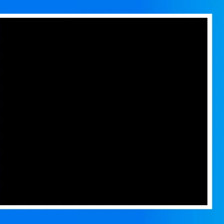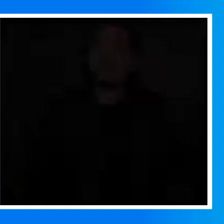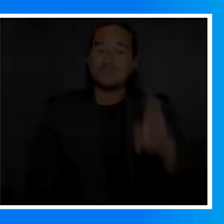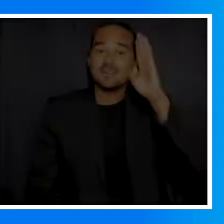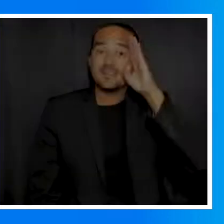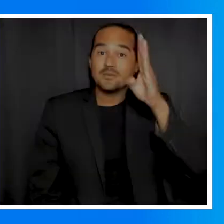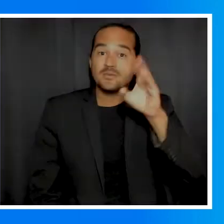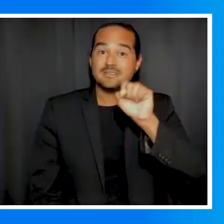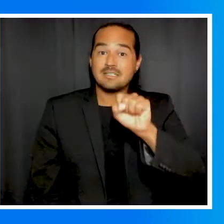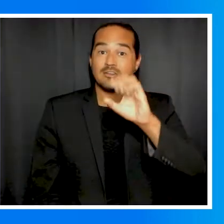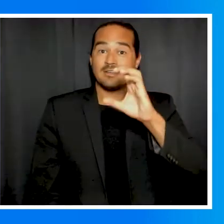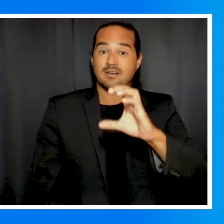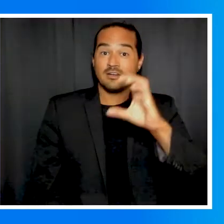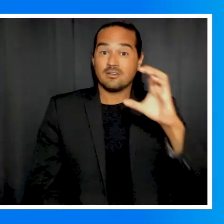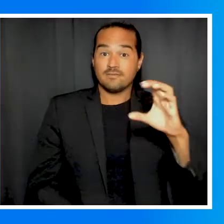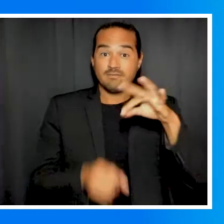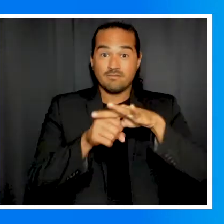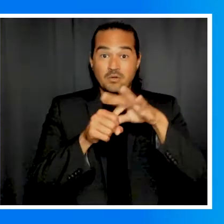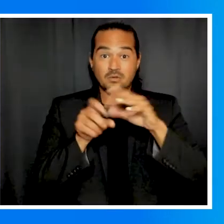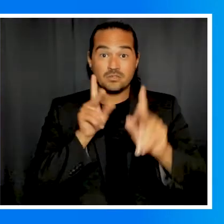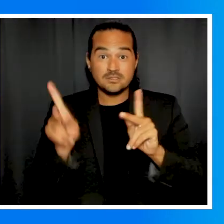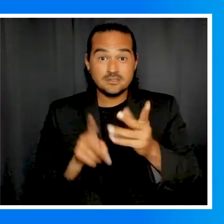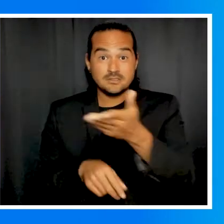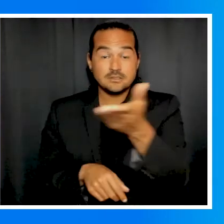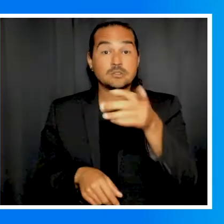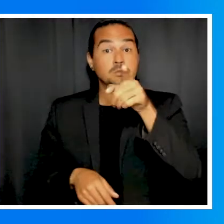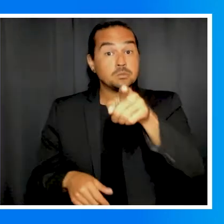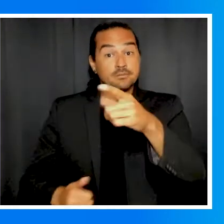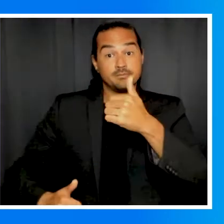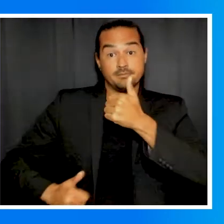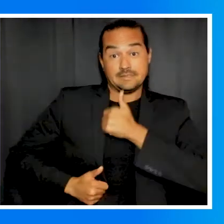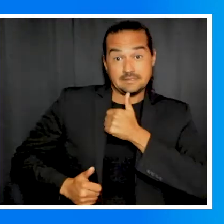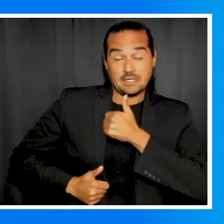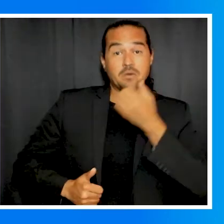Hello Santa Clara County voters! If You’re a military or overseas voter